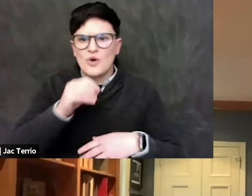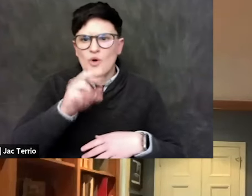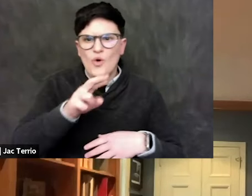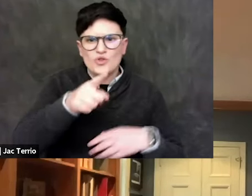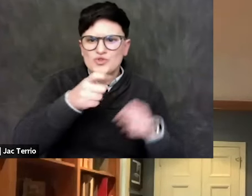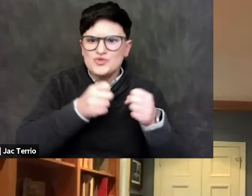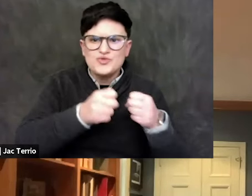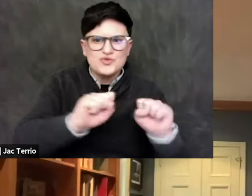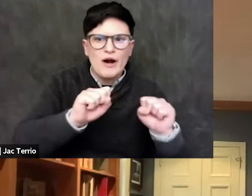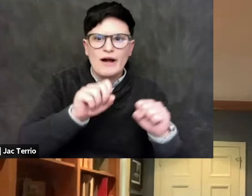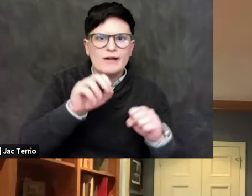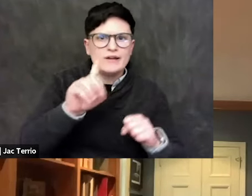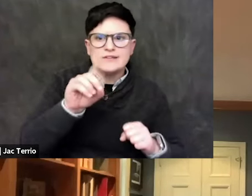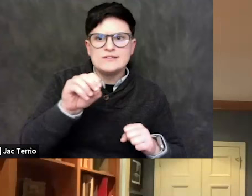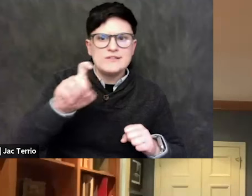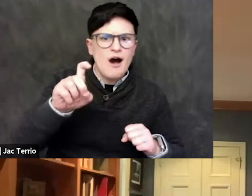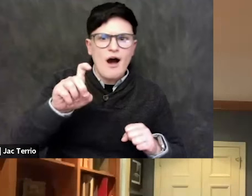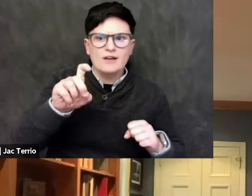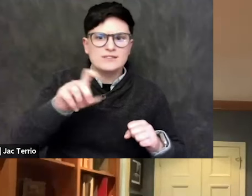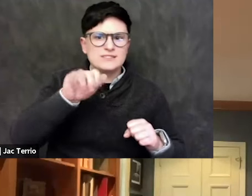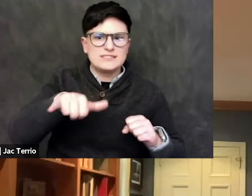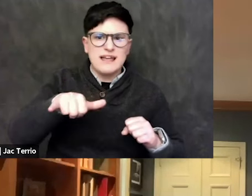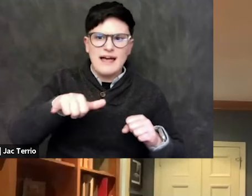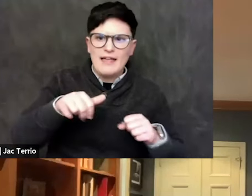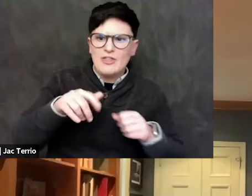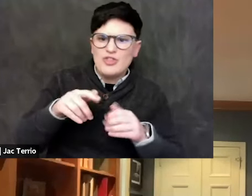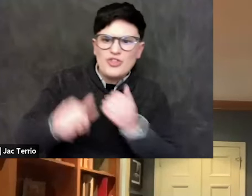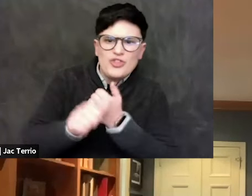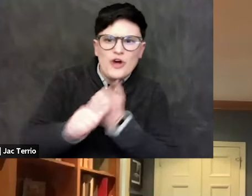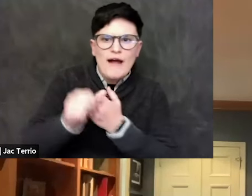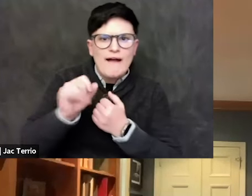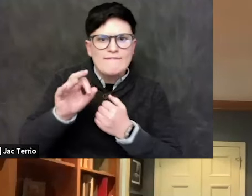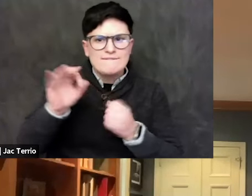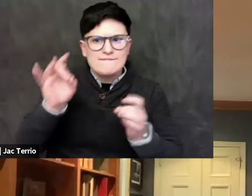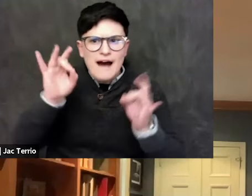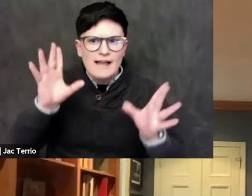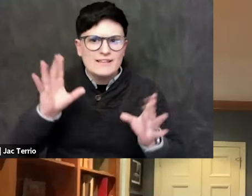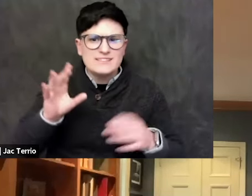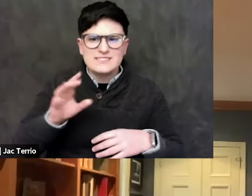and we're gonna put a truck in front of your house, you know, to me is disgusting, but that's not new.